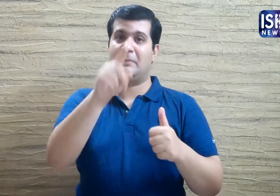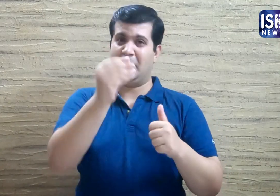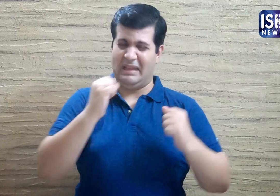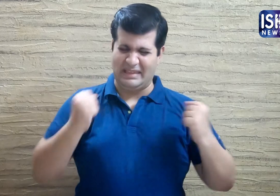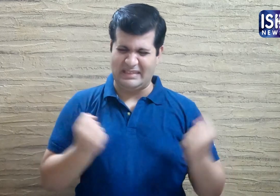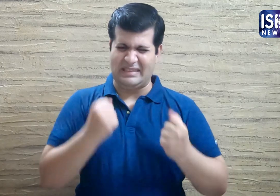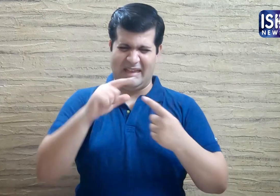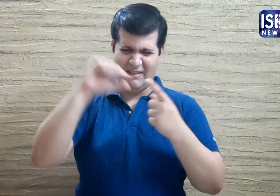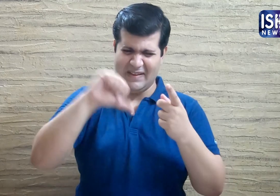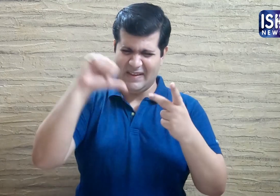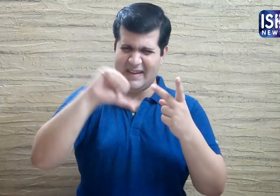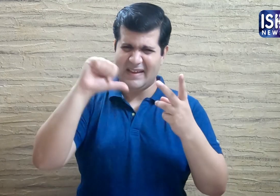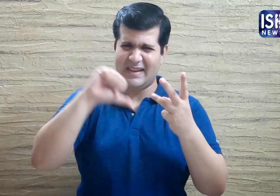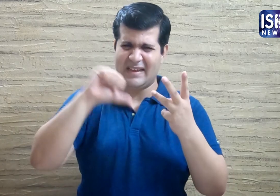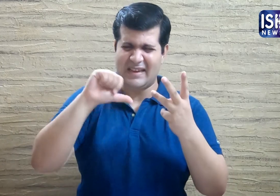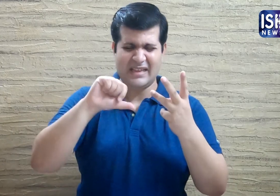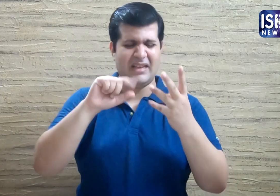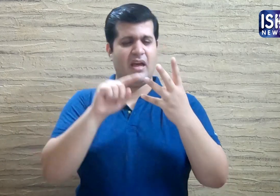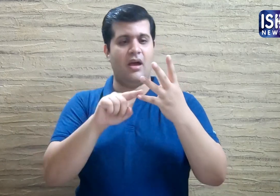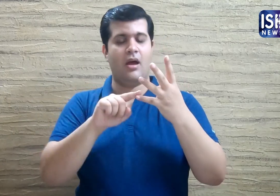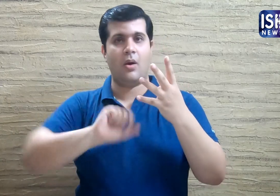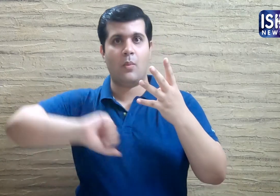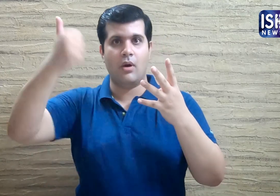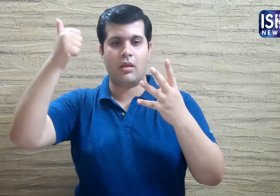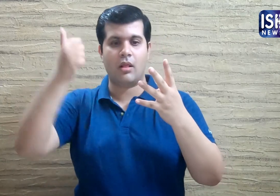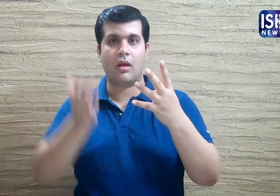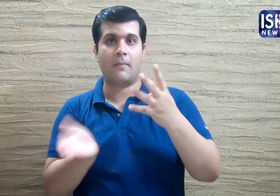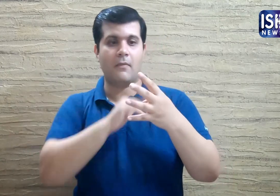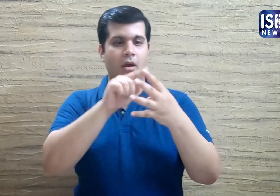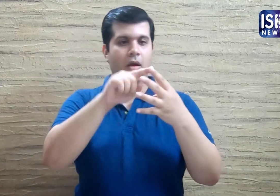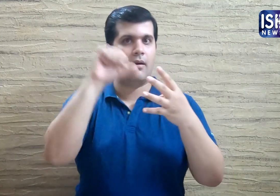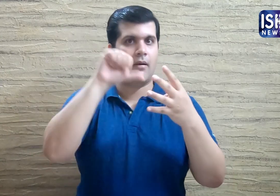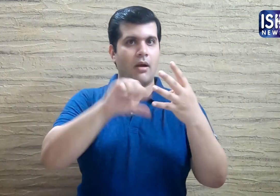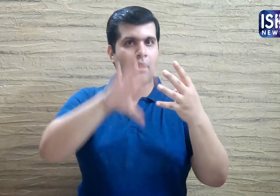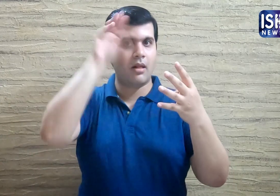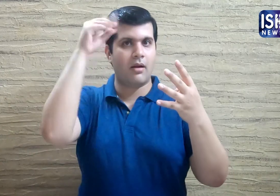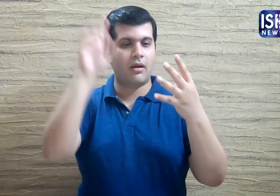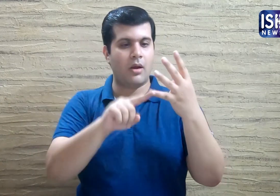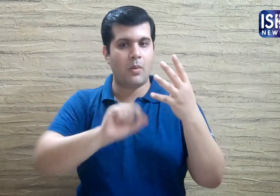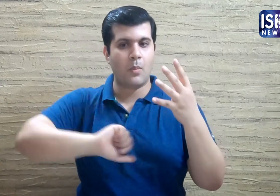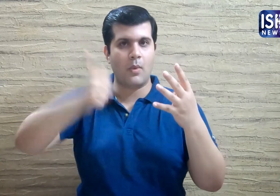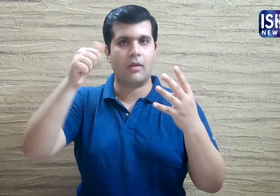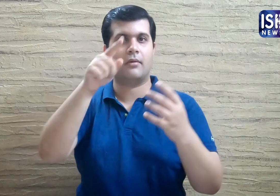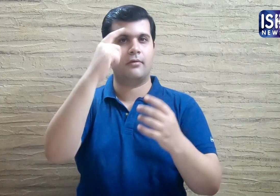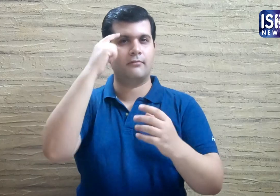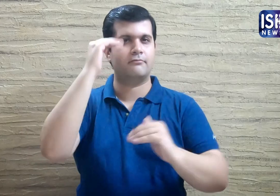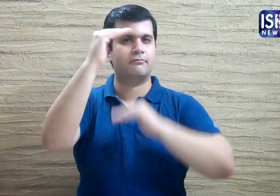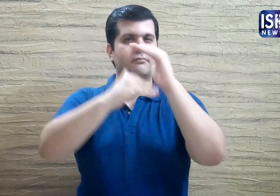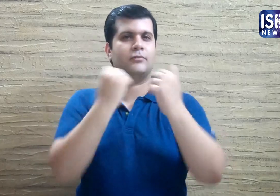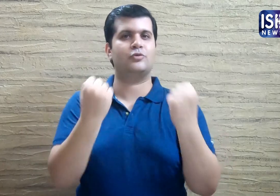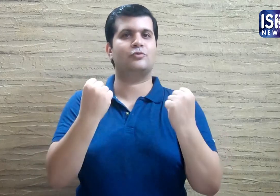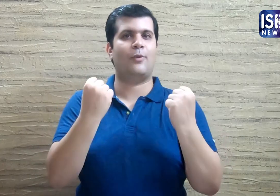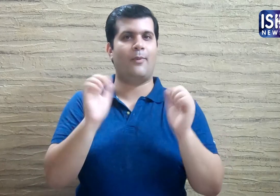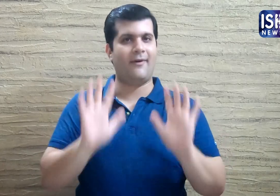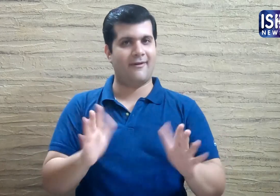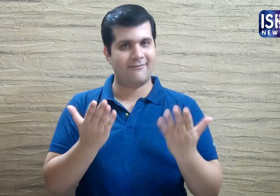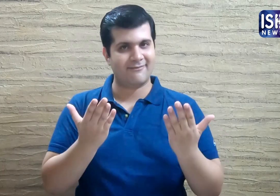You will learn from your failures and this will help you become successful and strong.